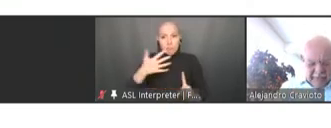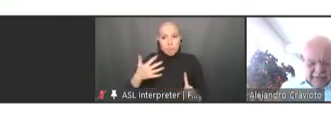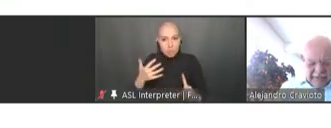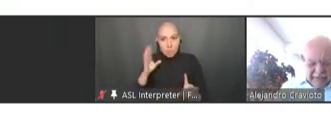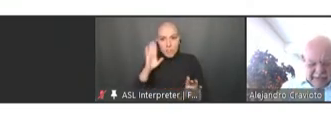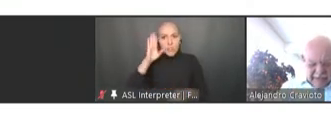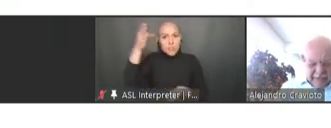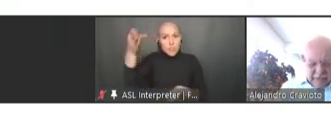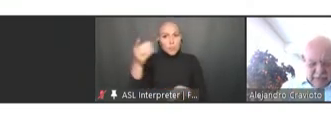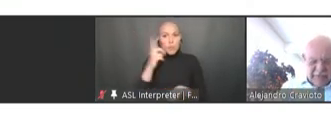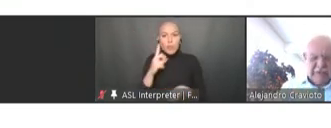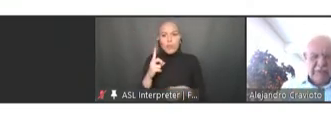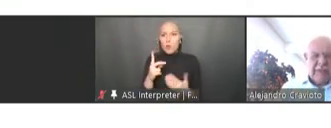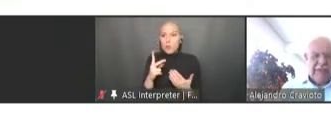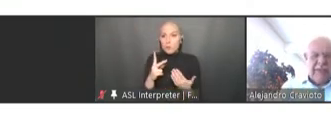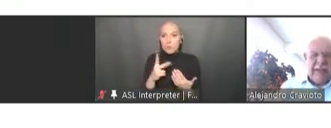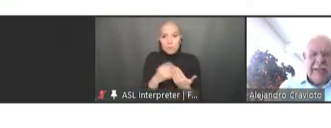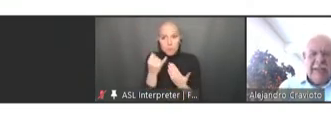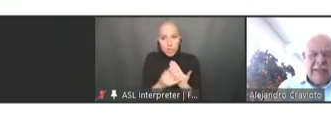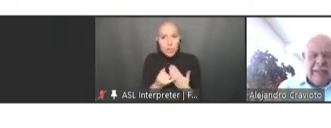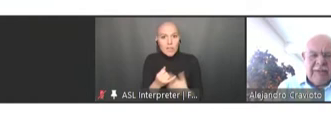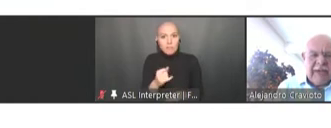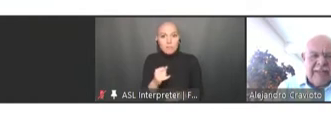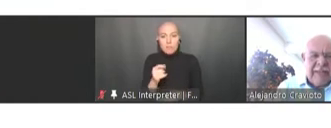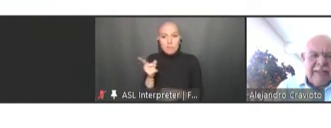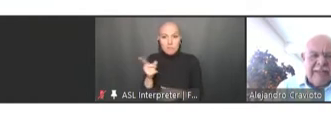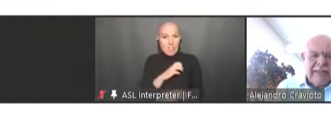within the scope of its work in the -- in the United States.